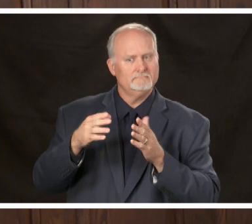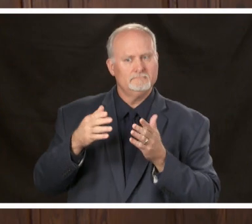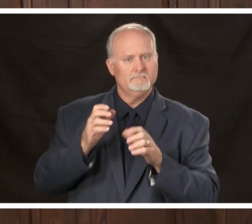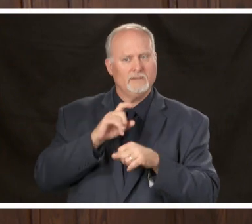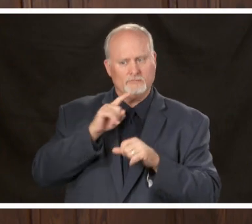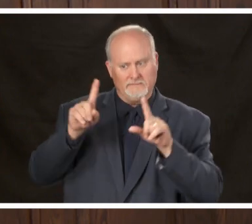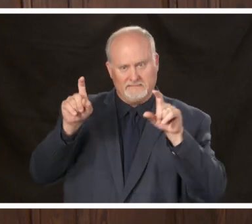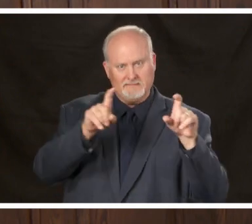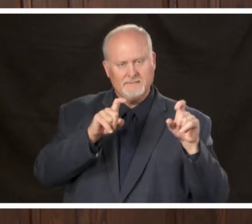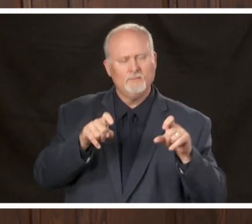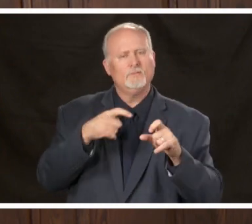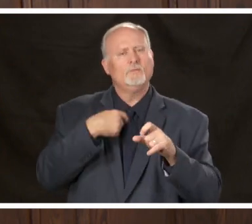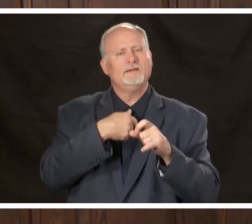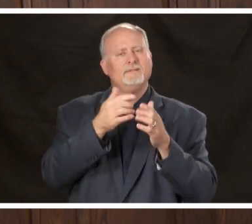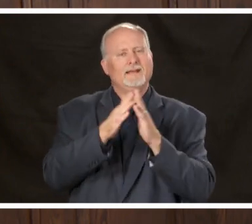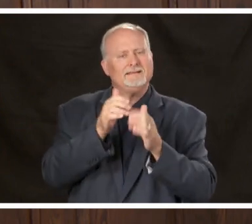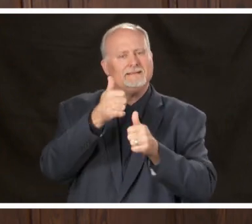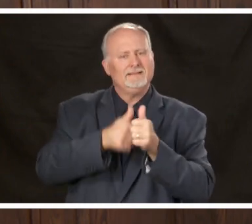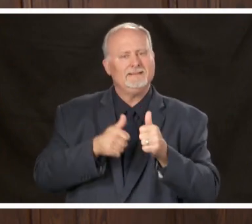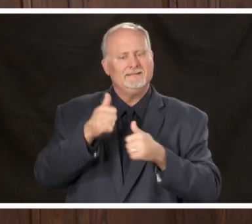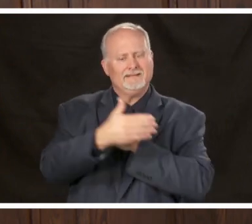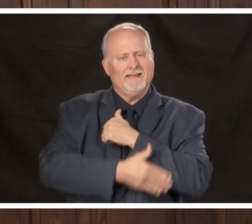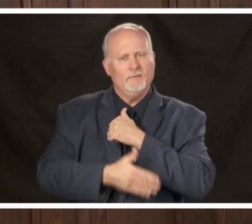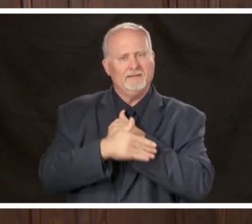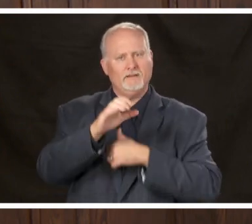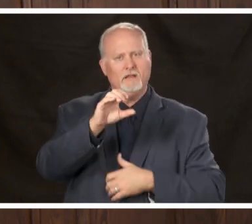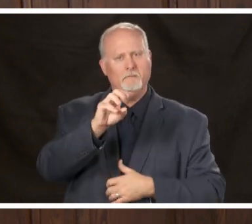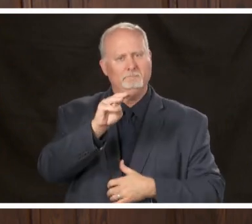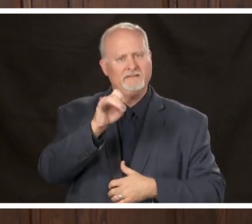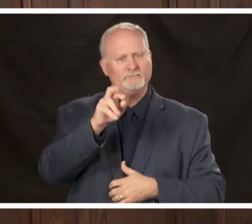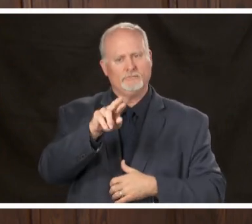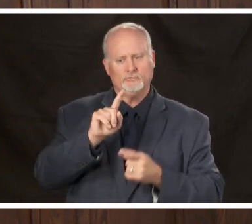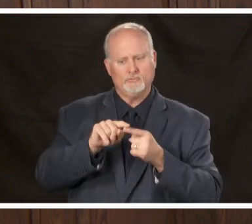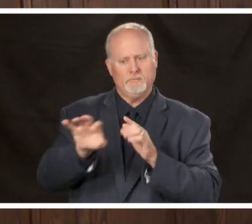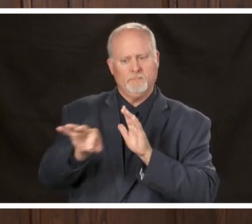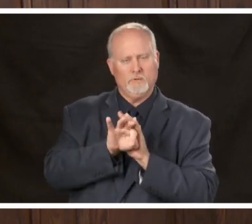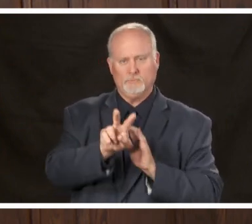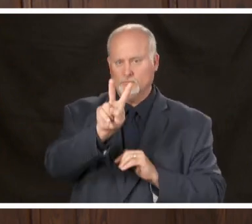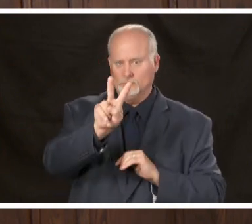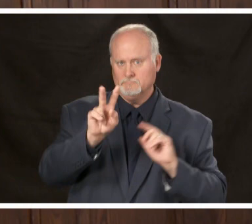county commissioner to appoint two people that represent their districts to